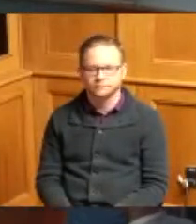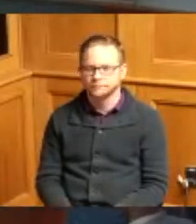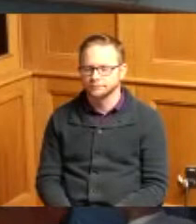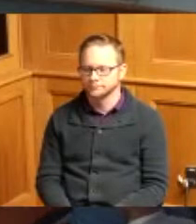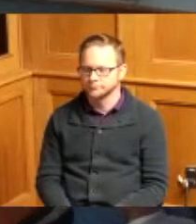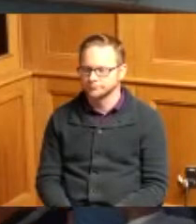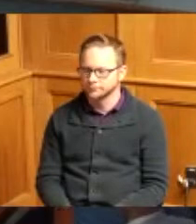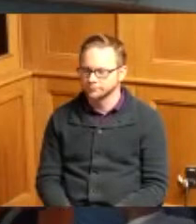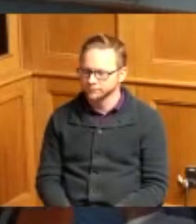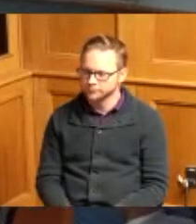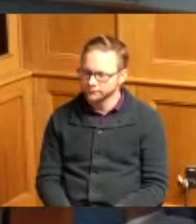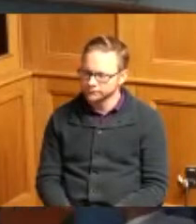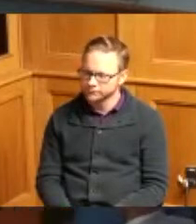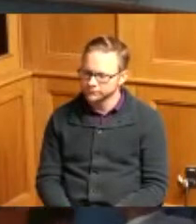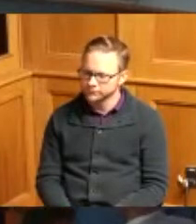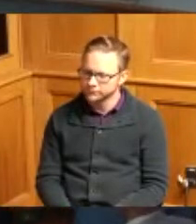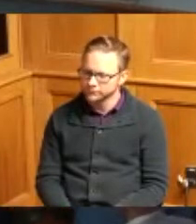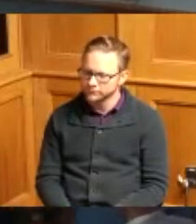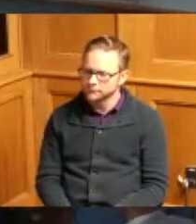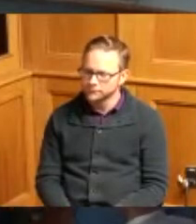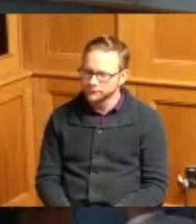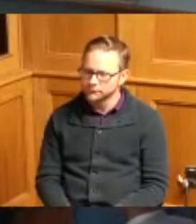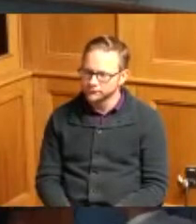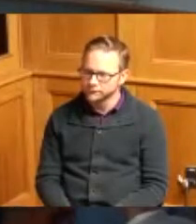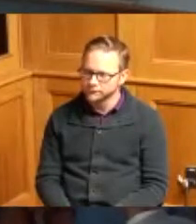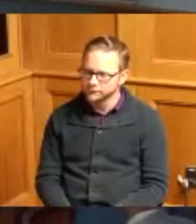such a proud day I'll tell you such a proud day these young people